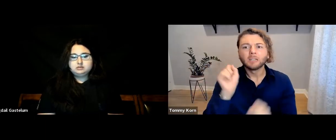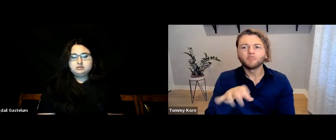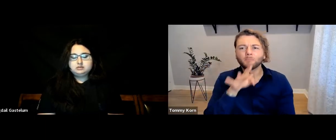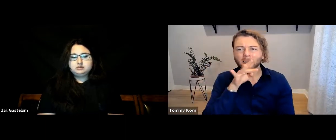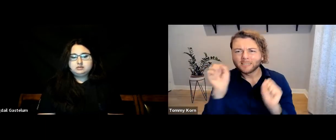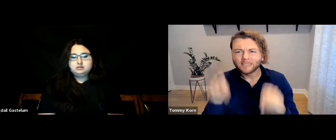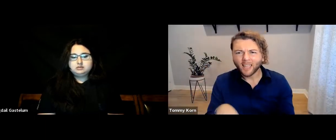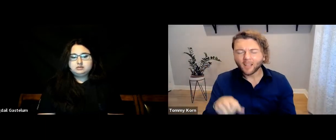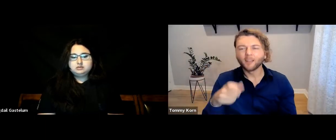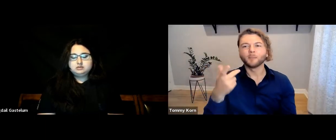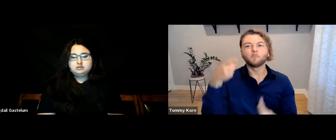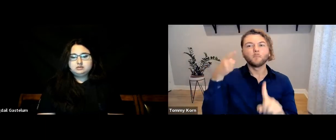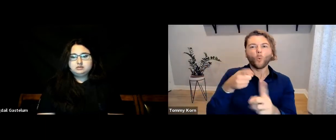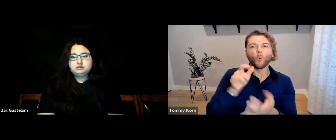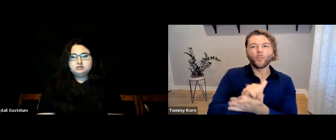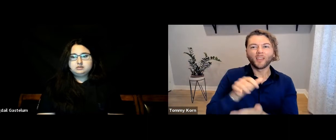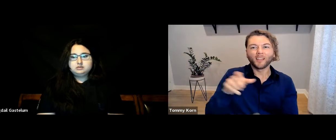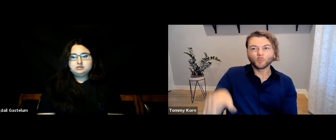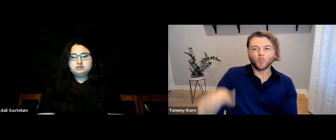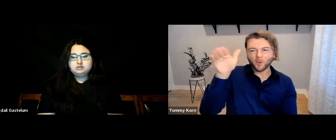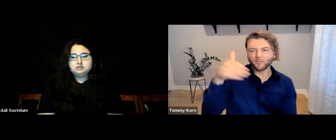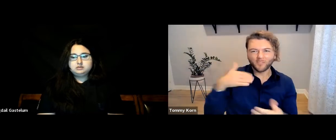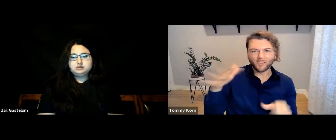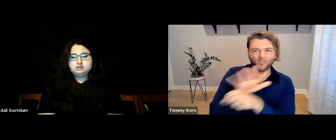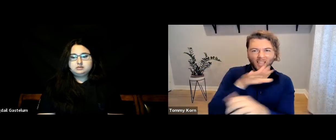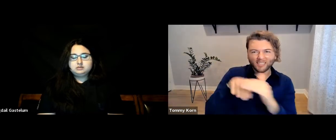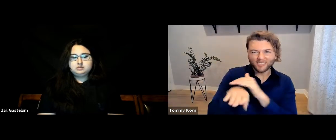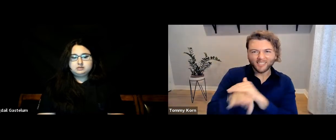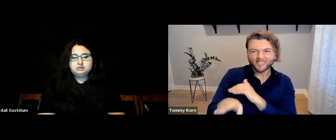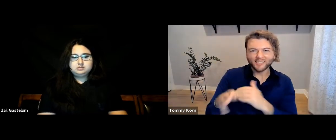Sure, they can speak verbally, but the point is having complete accessibility growing up.